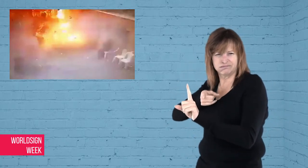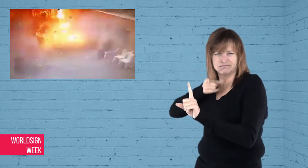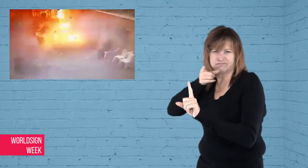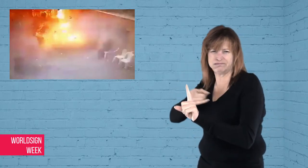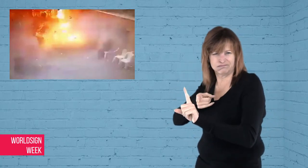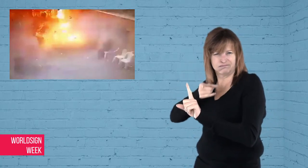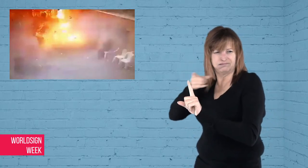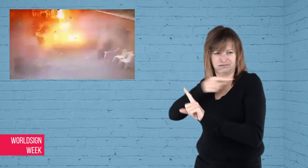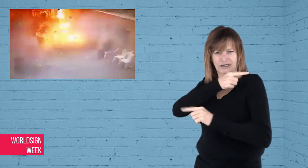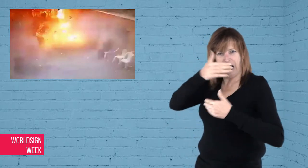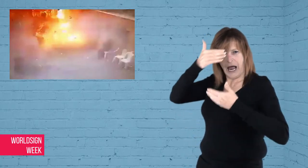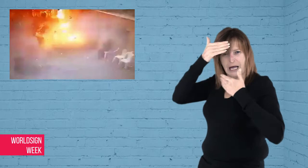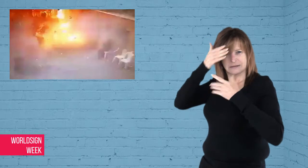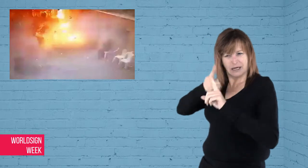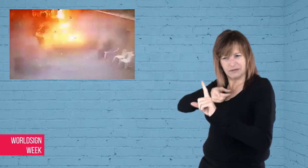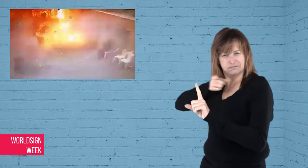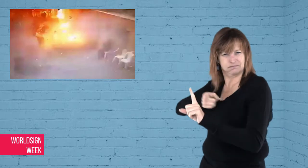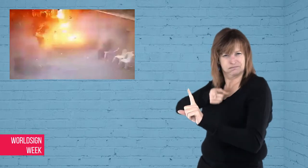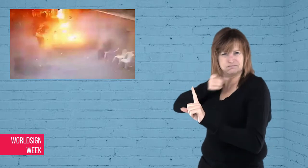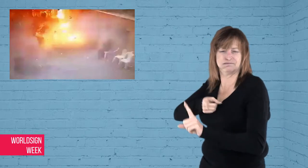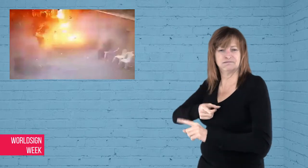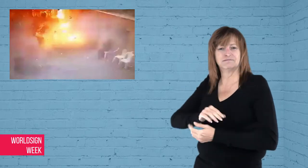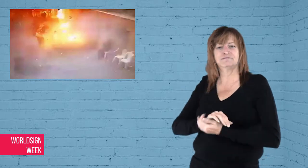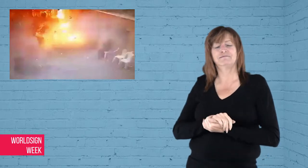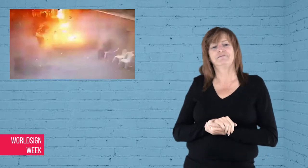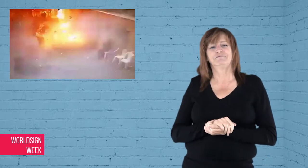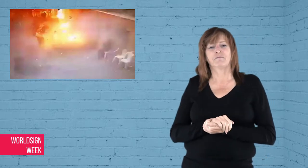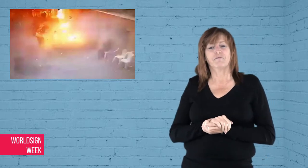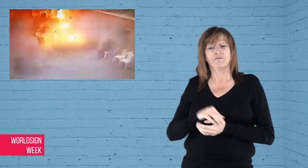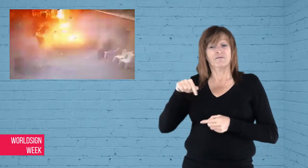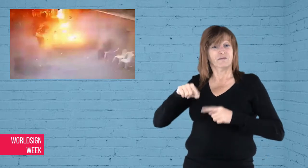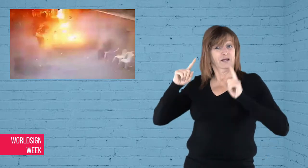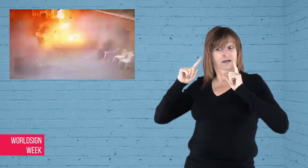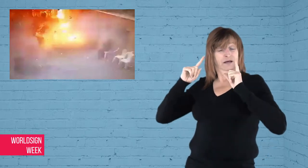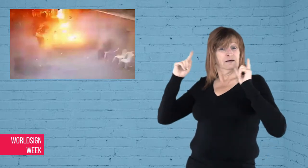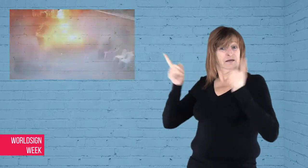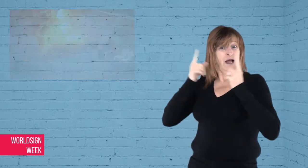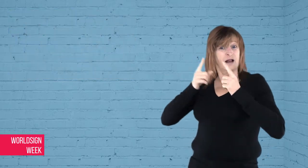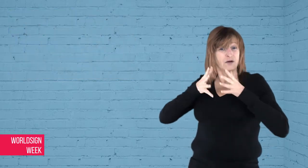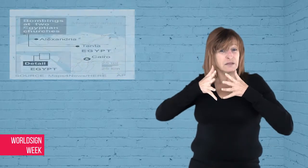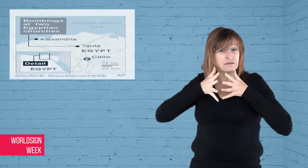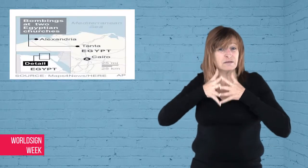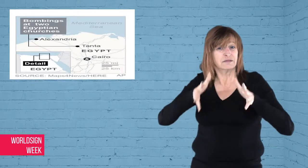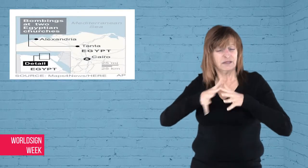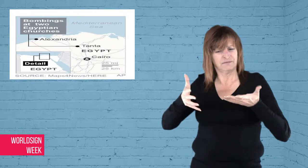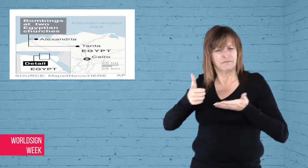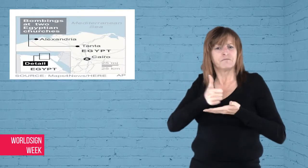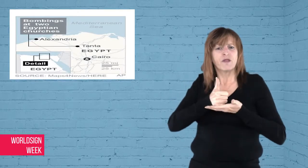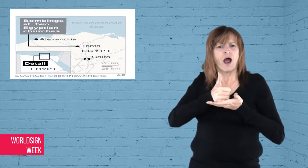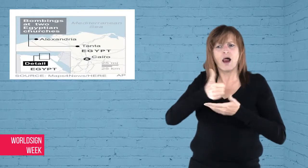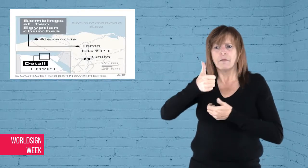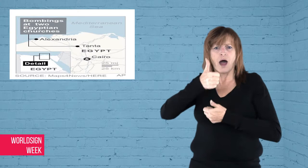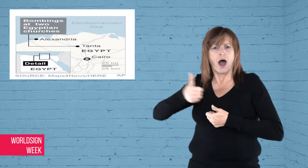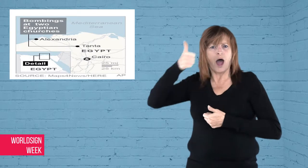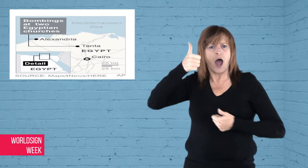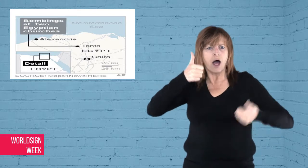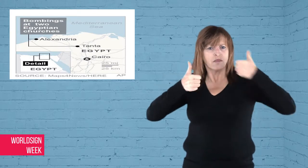by Islamic extremists. The state of emergency declaration would help